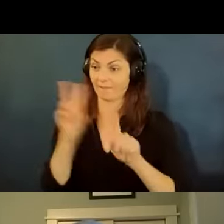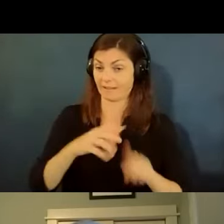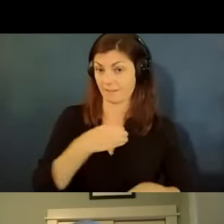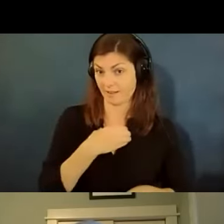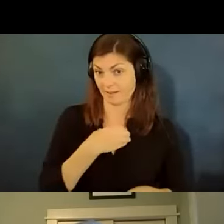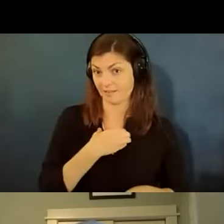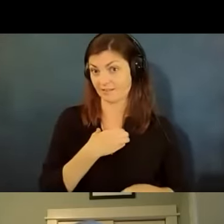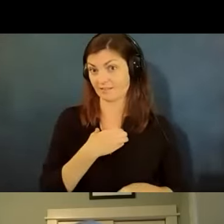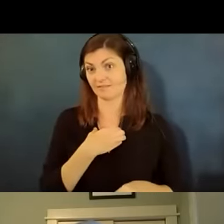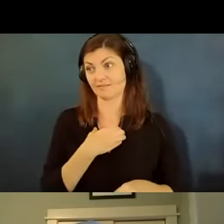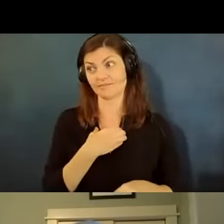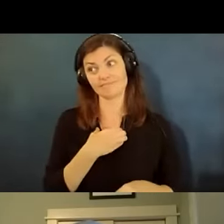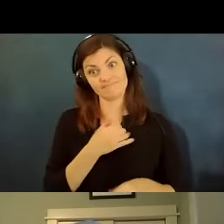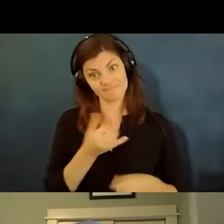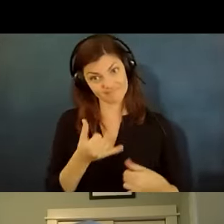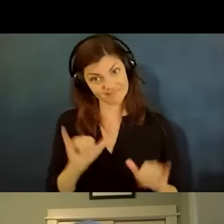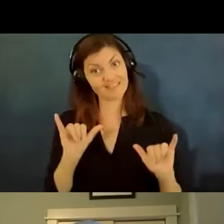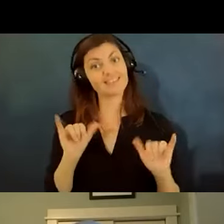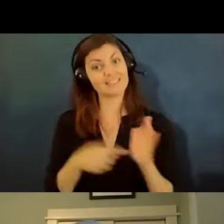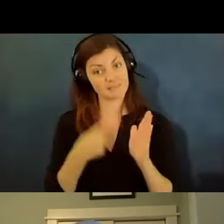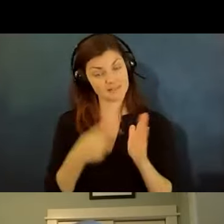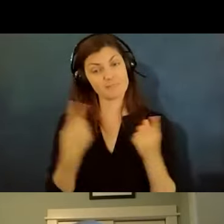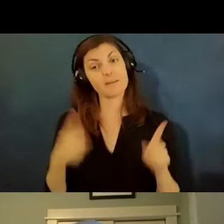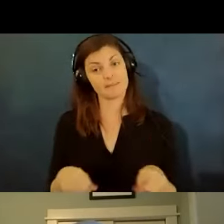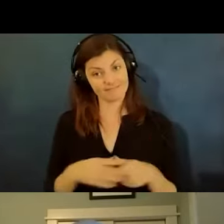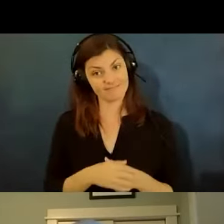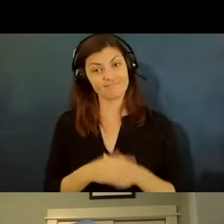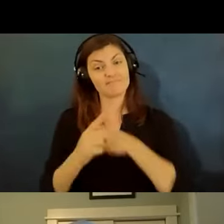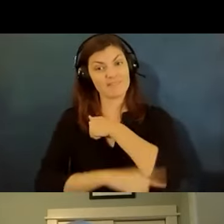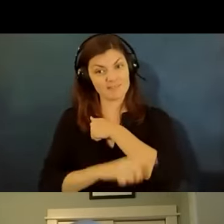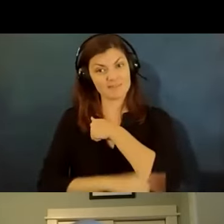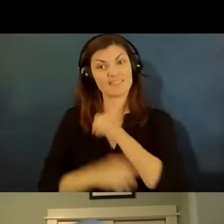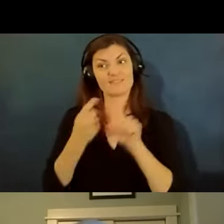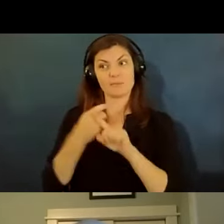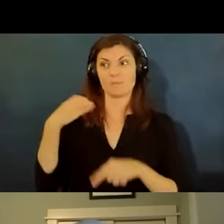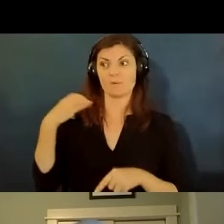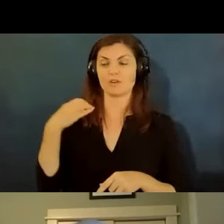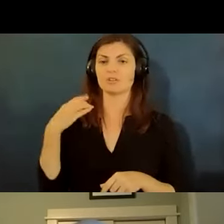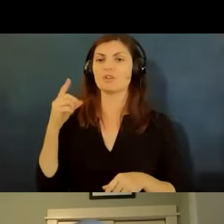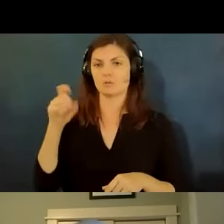but that doesn't mean it never happens it does happen and so you should be thinking about that